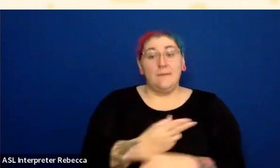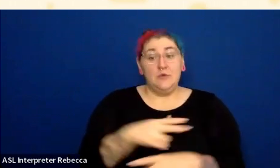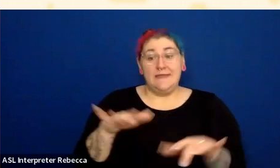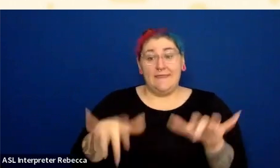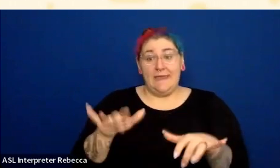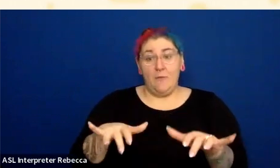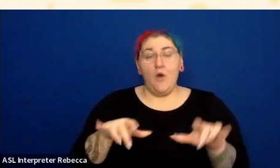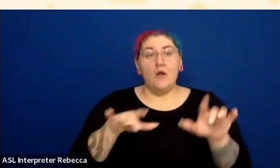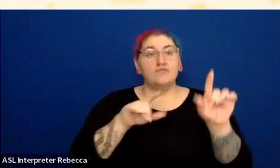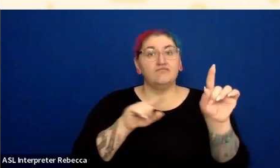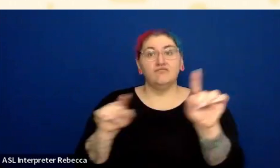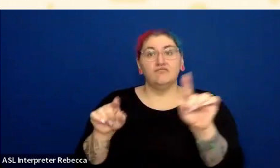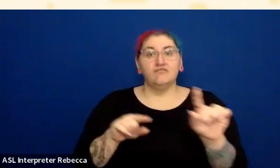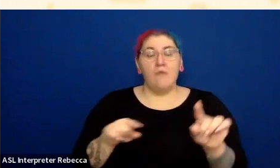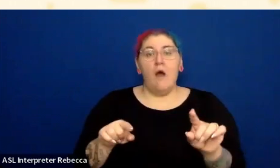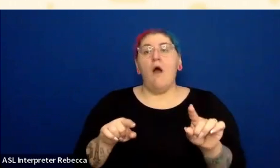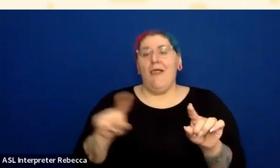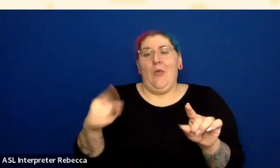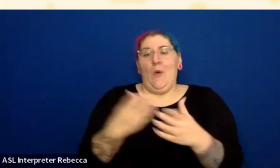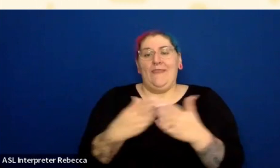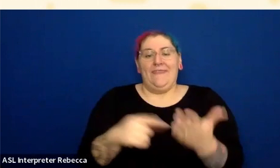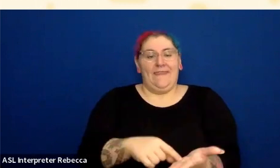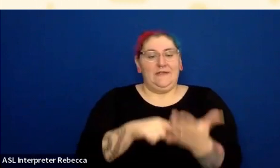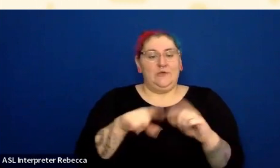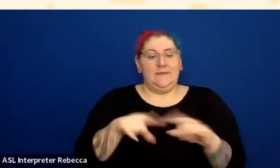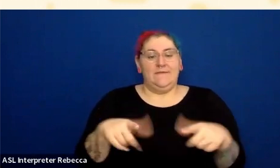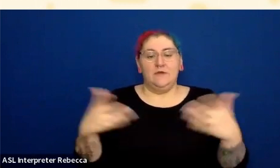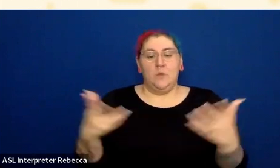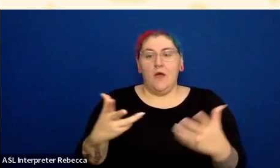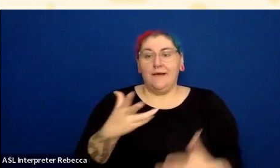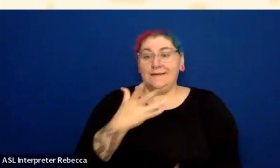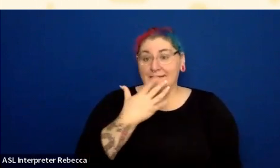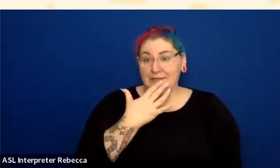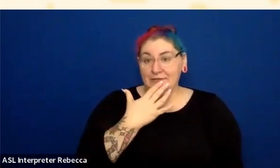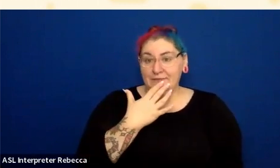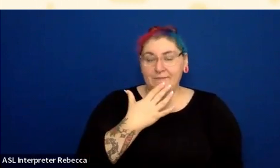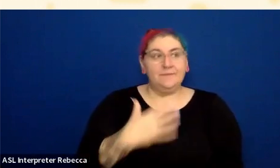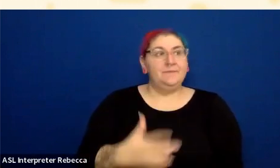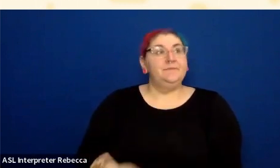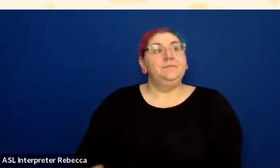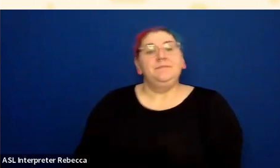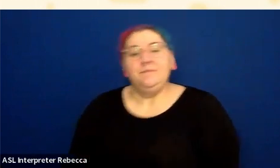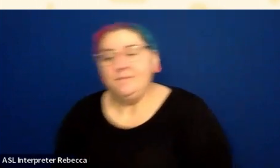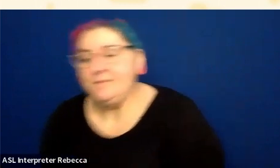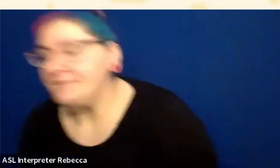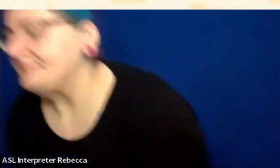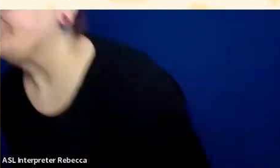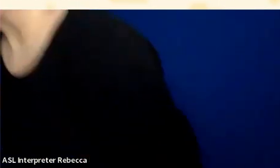that would tell me that I'm navigated to that thing. So that's a requirement that you need to address.